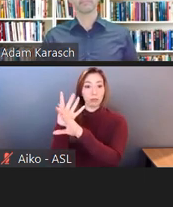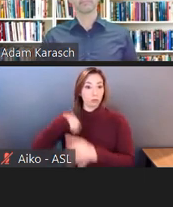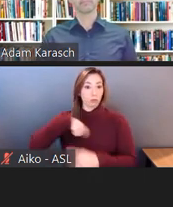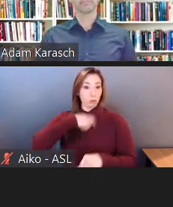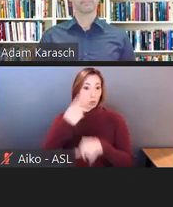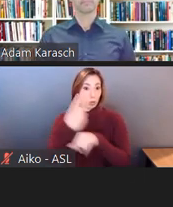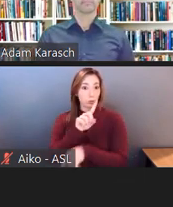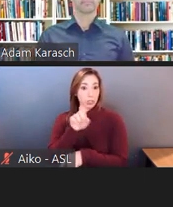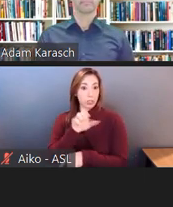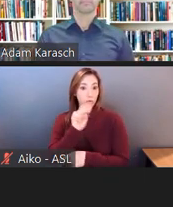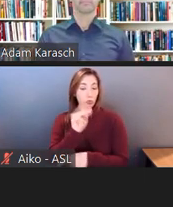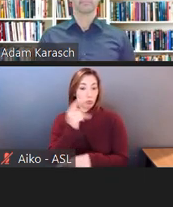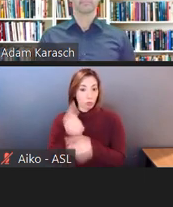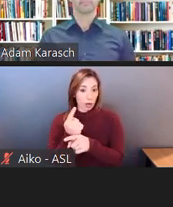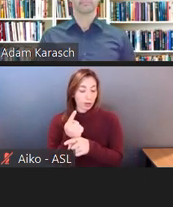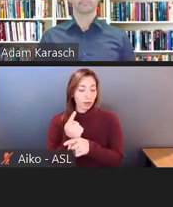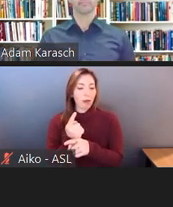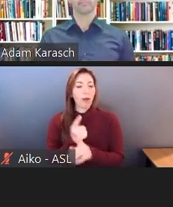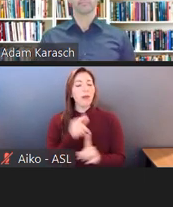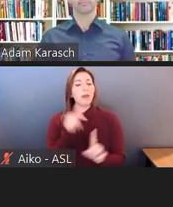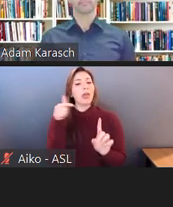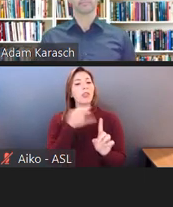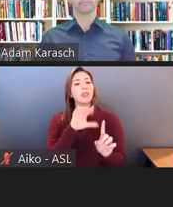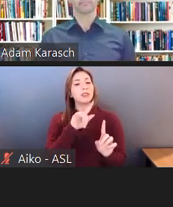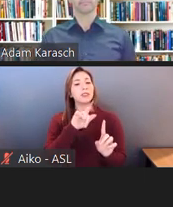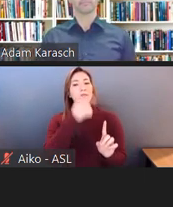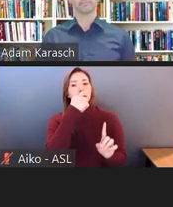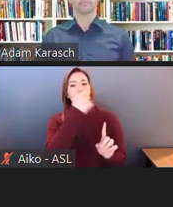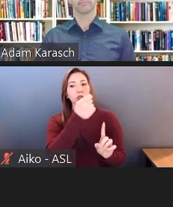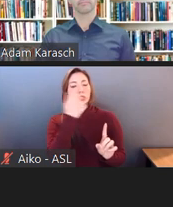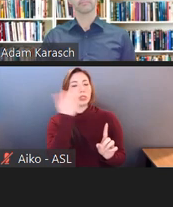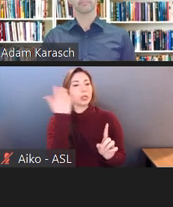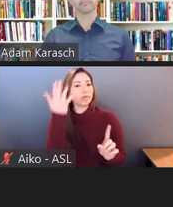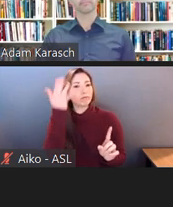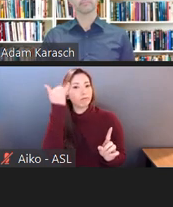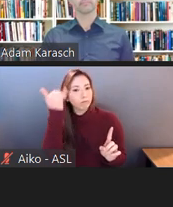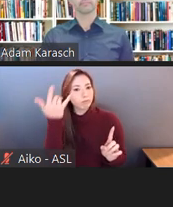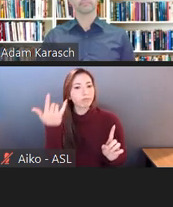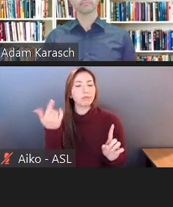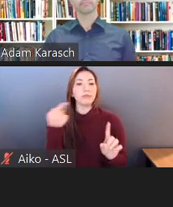And it's an interesting case because it's a class-action